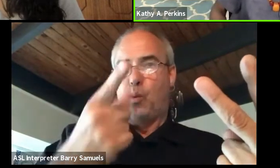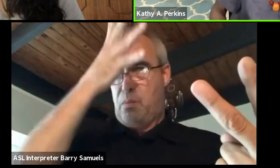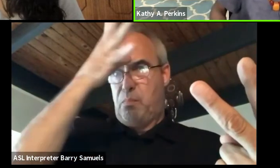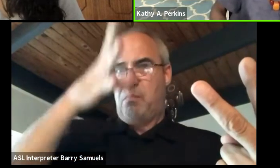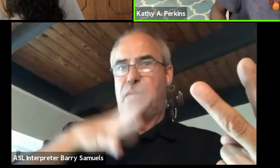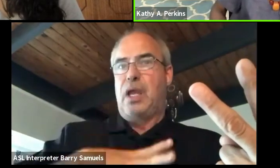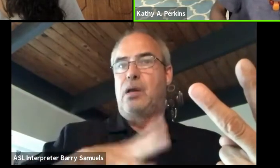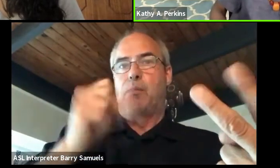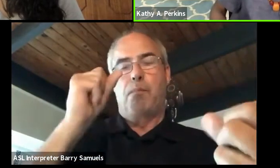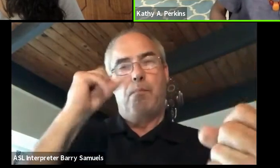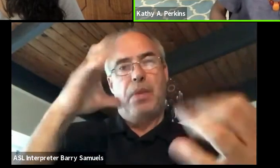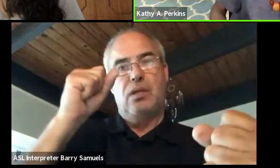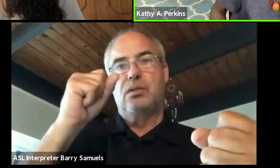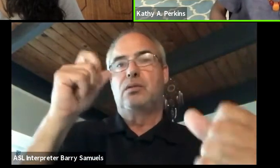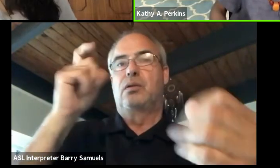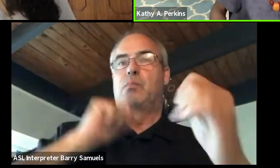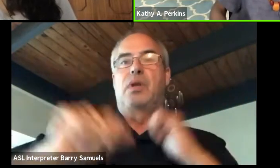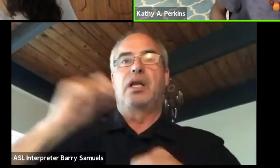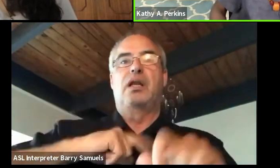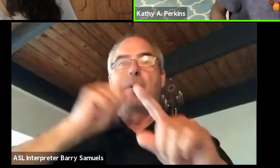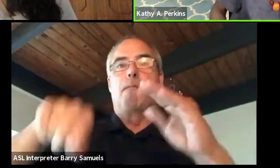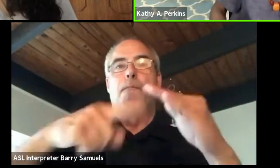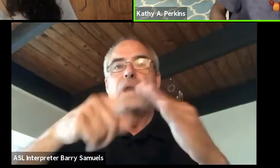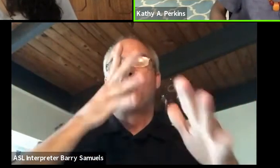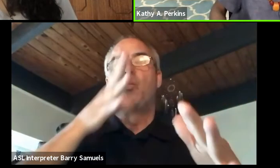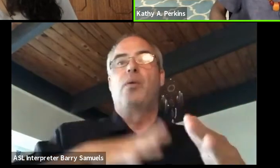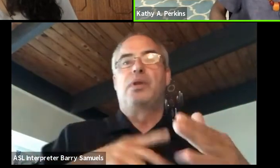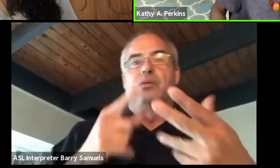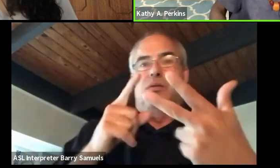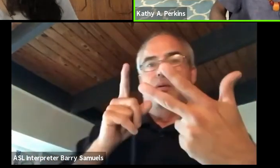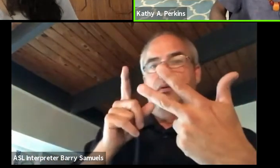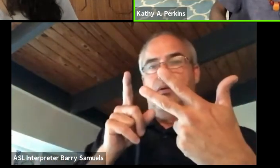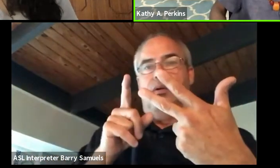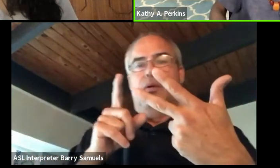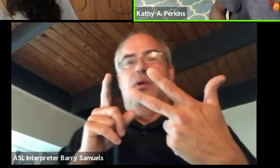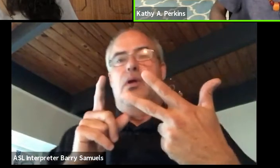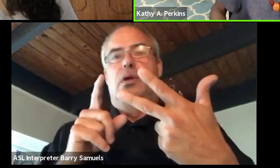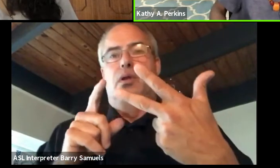I have Haiti, Brazil, three from the US,